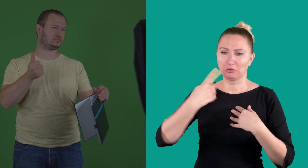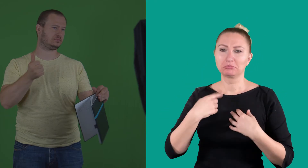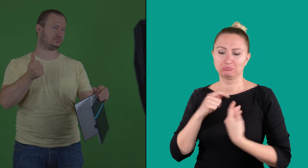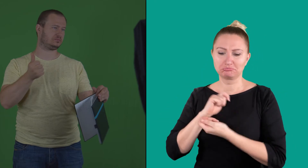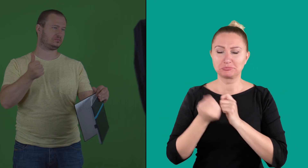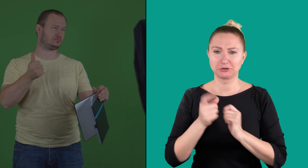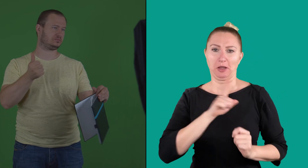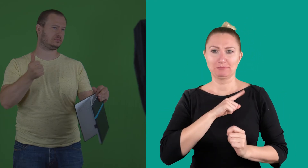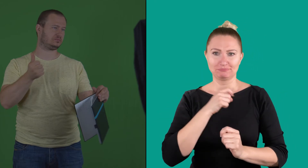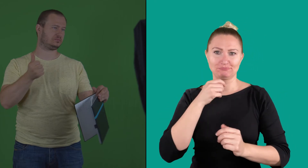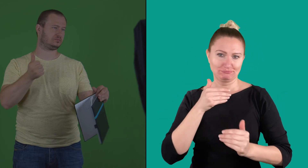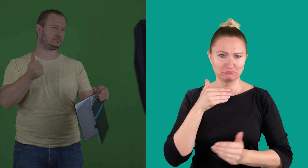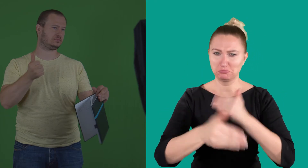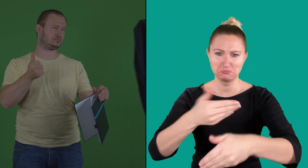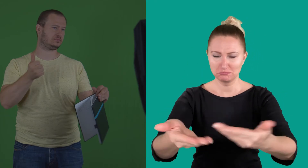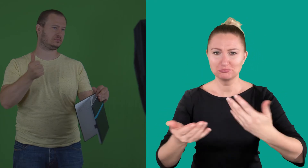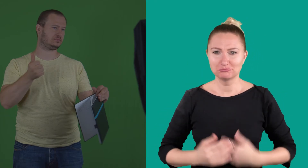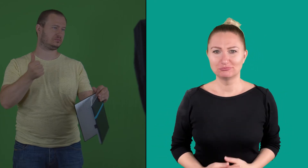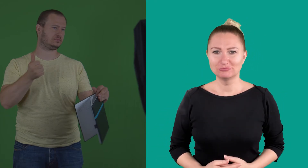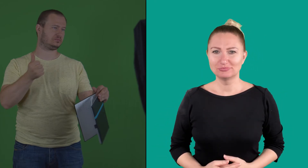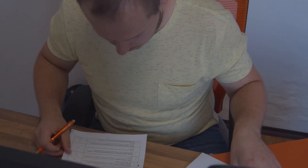if he already knows, then he'll start doing it.